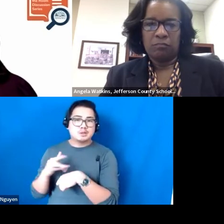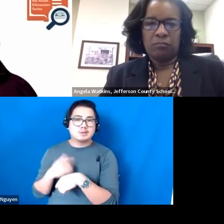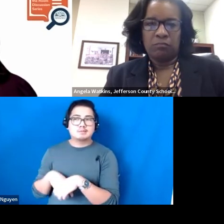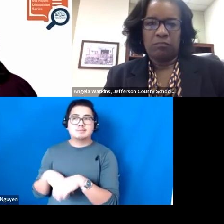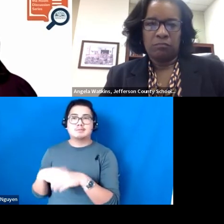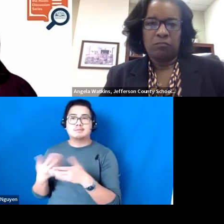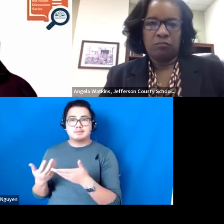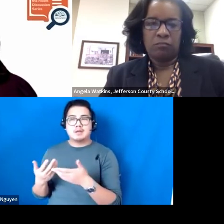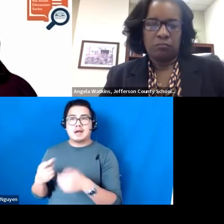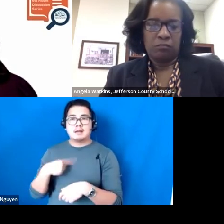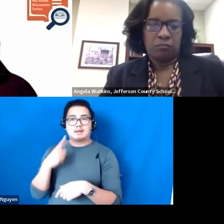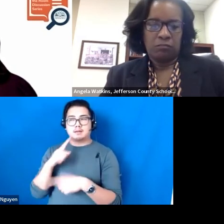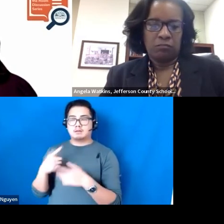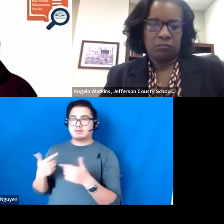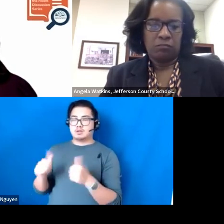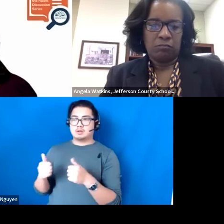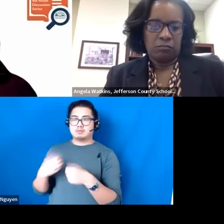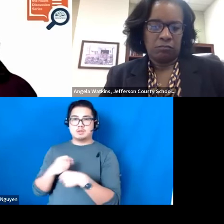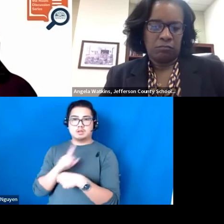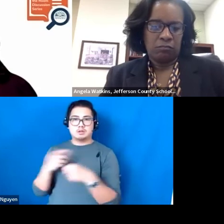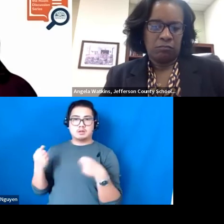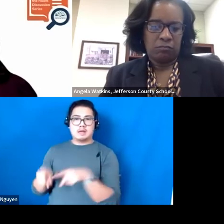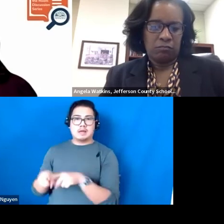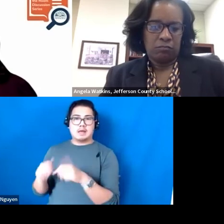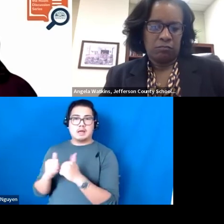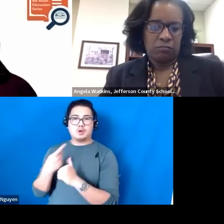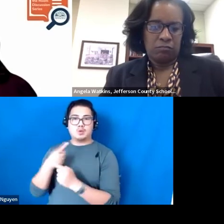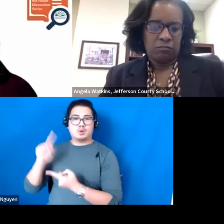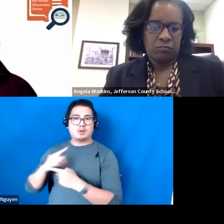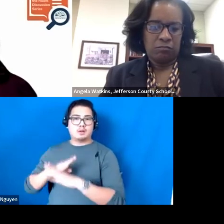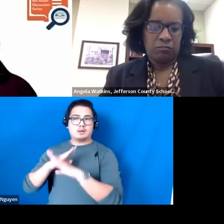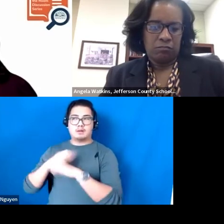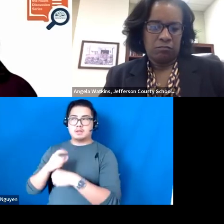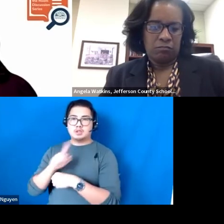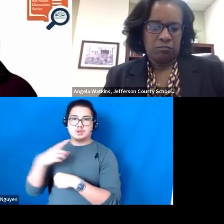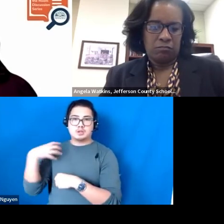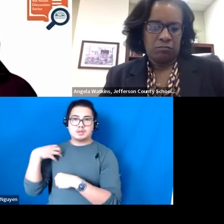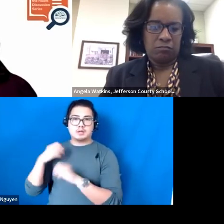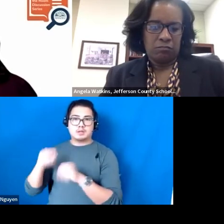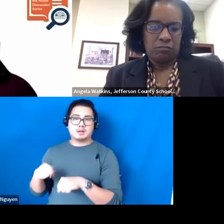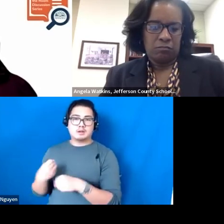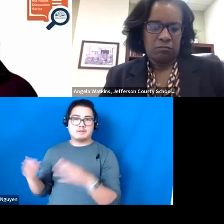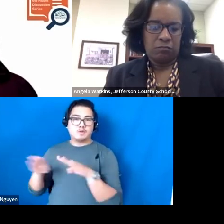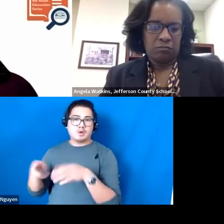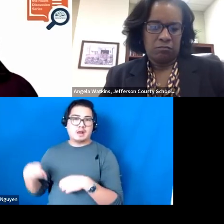focusing on how to reduce those barriers can be helpful for ensuring coaches can focus on high leverage activities. SARAH SAYKO, Ed. D: